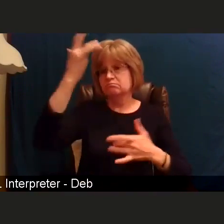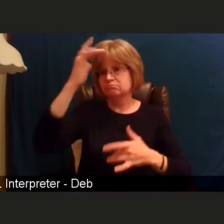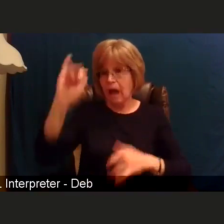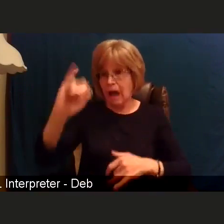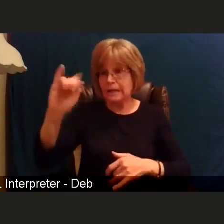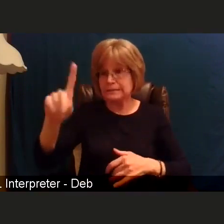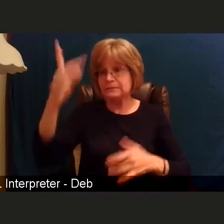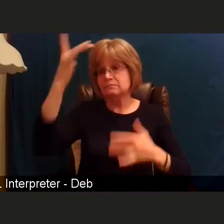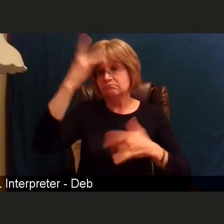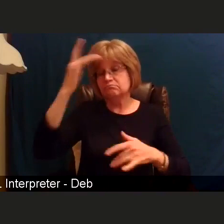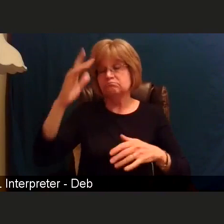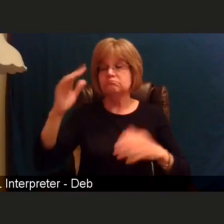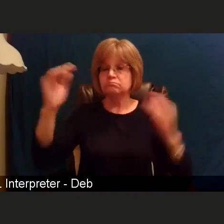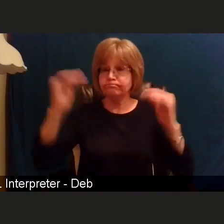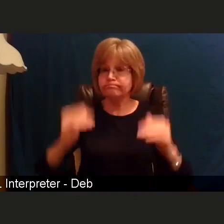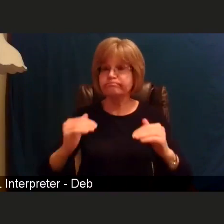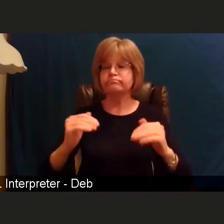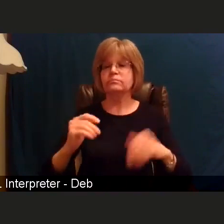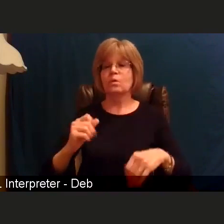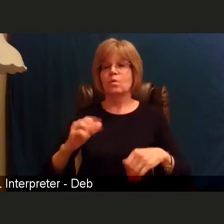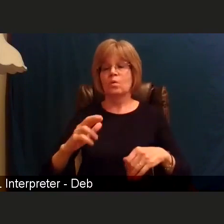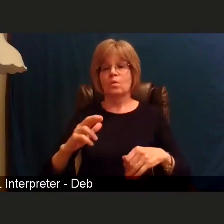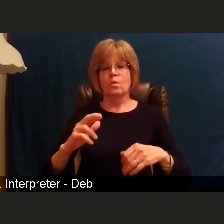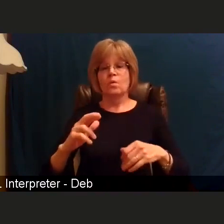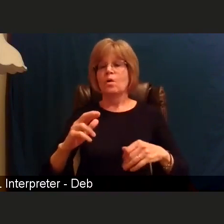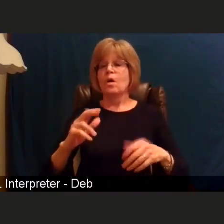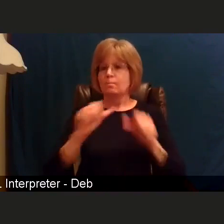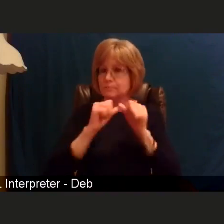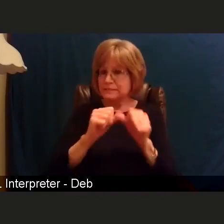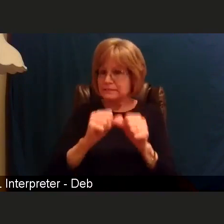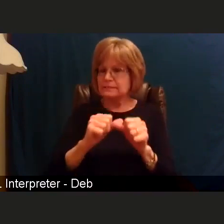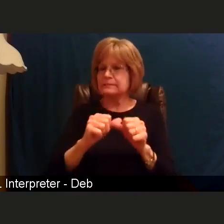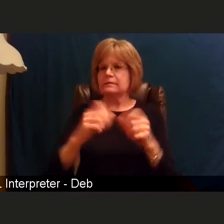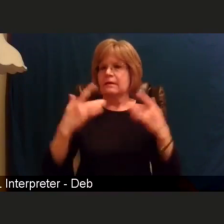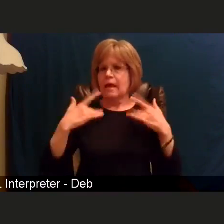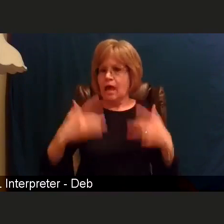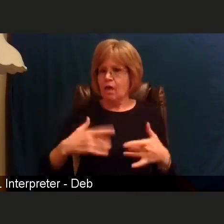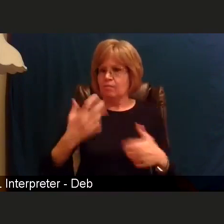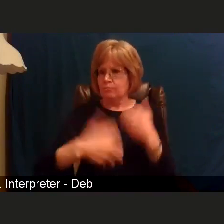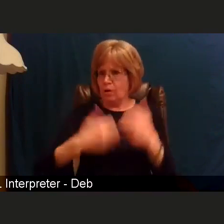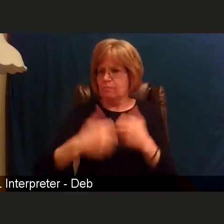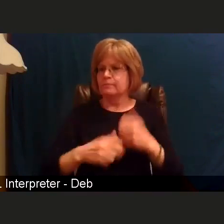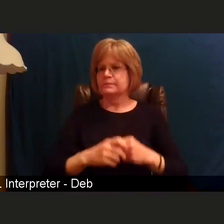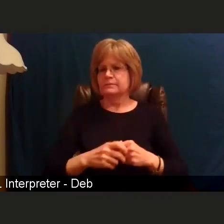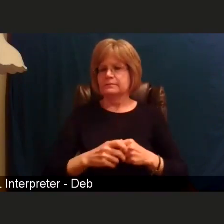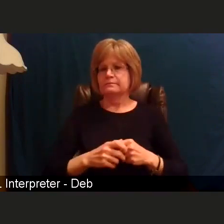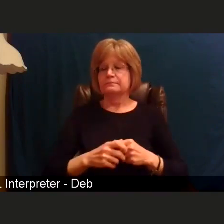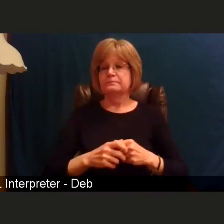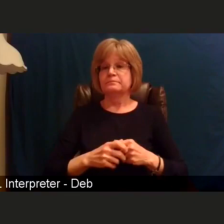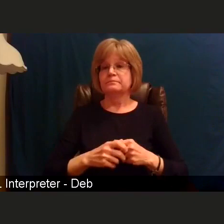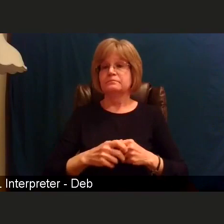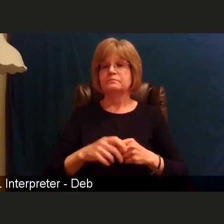mental behavioral health conditions as well. Now, also in that group are high-risk congregate settings,